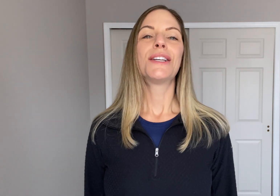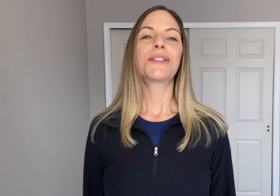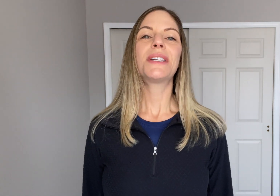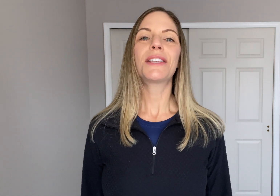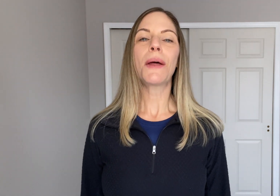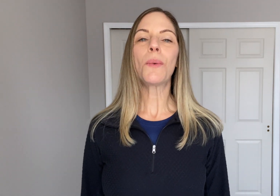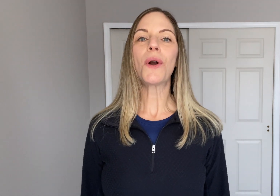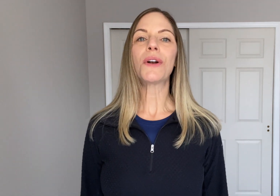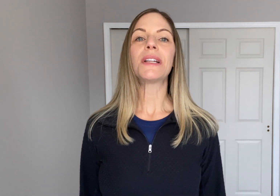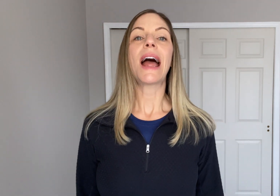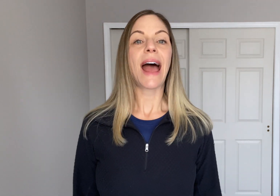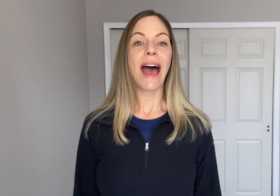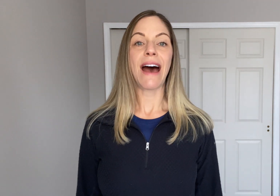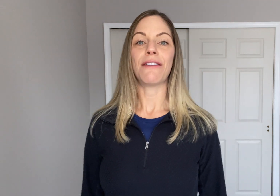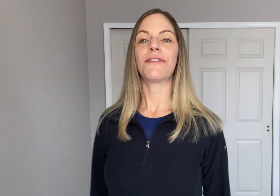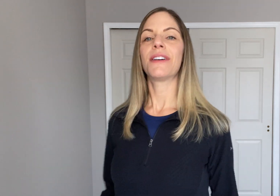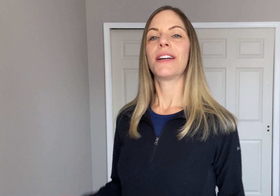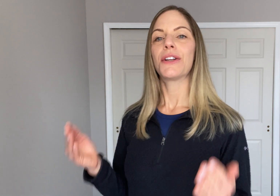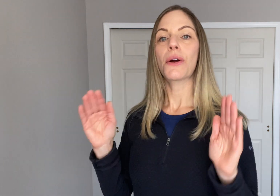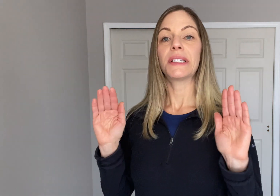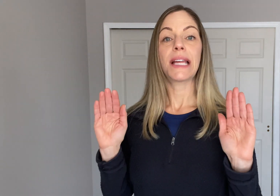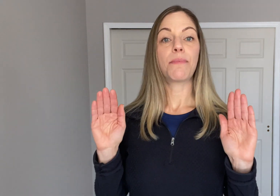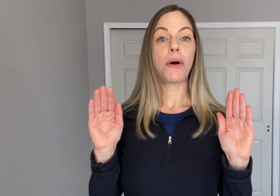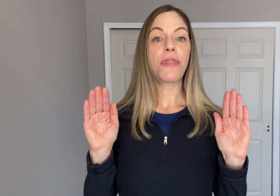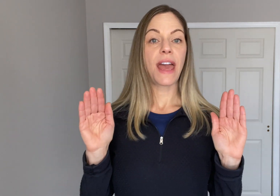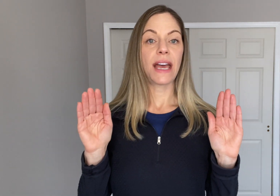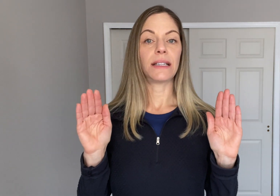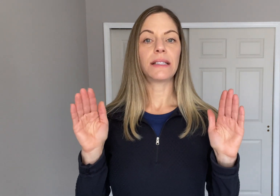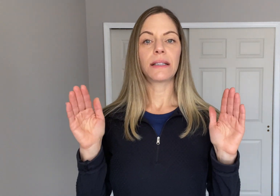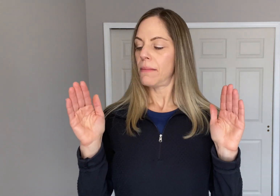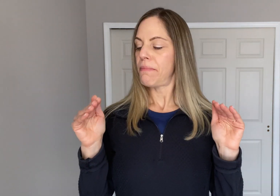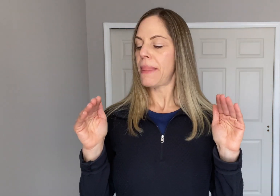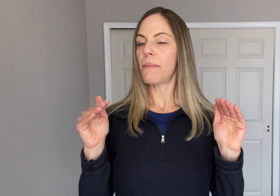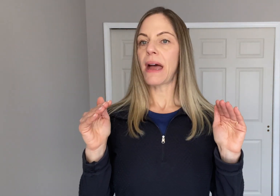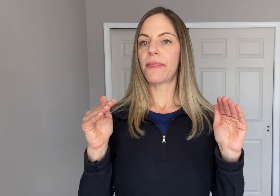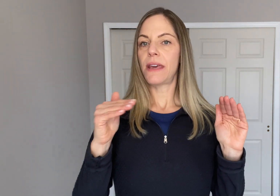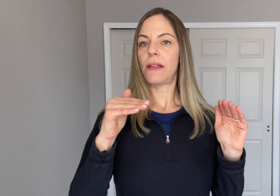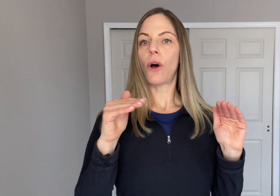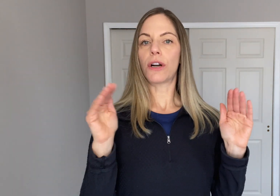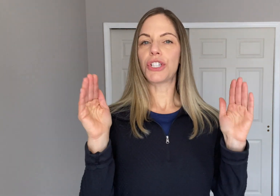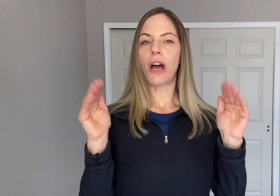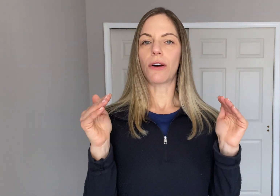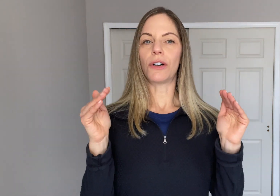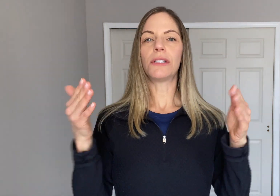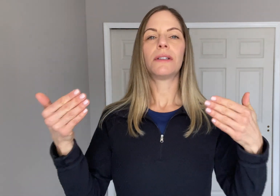So to sign the word "have" you're going to take both hands bend them at the large knuckle.